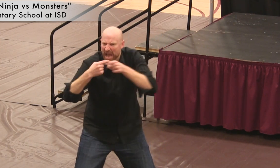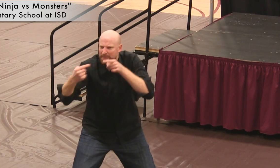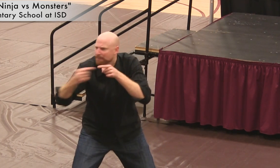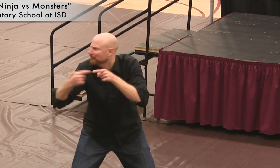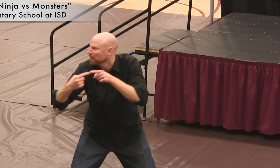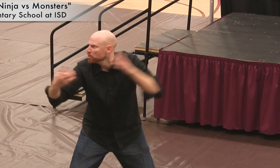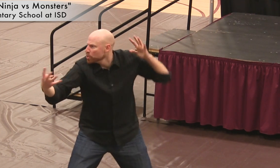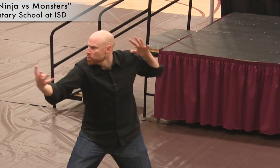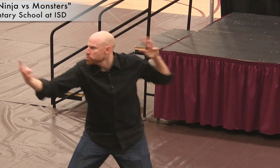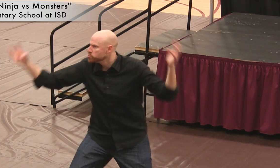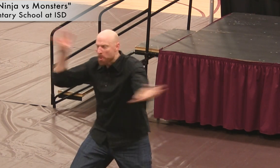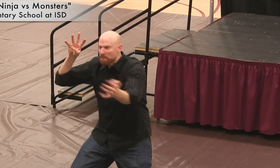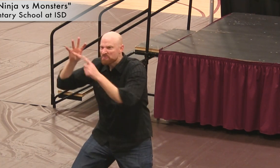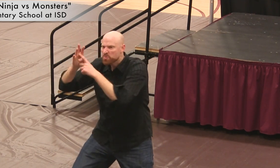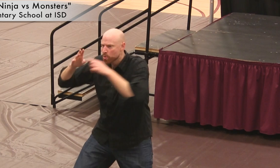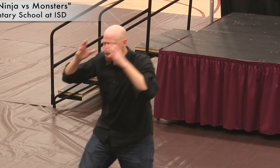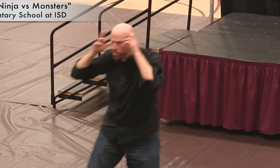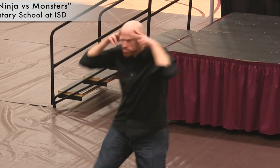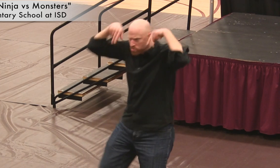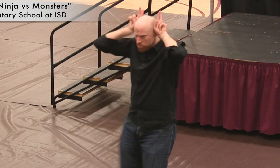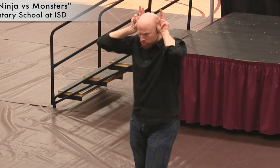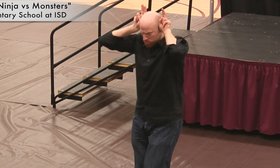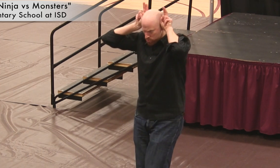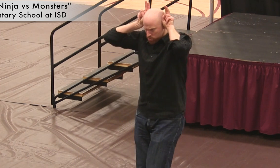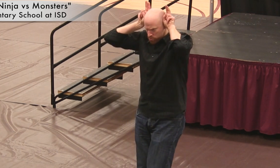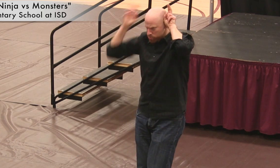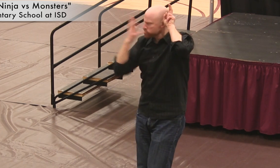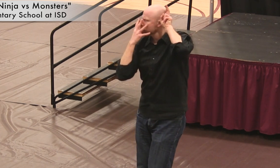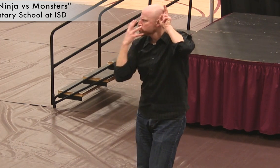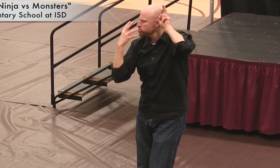So the first monster enemy that zooms into focus